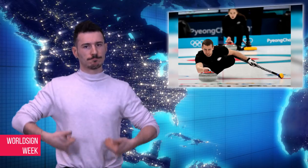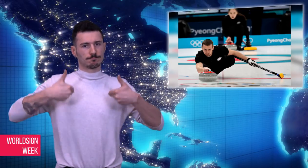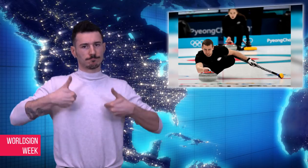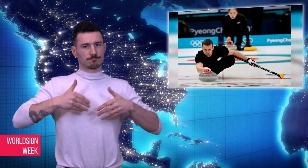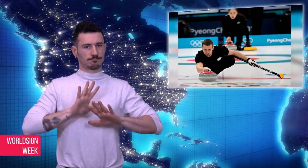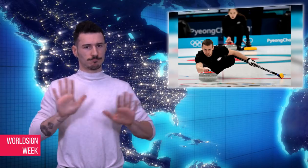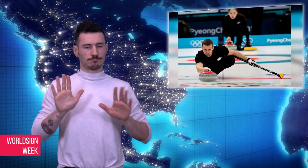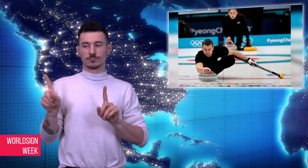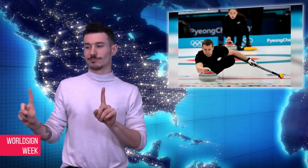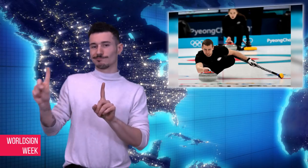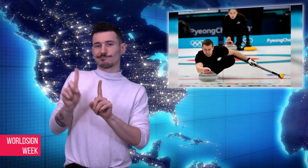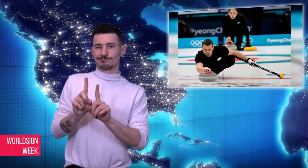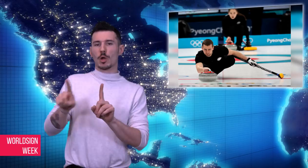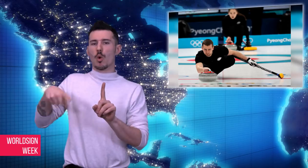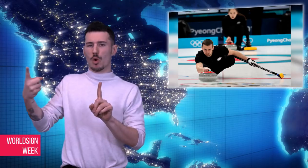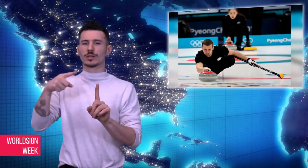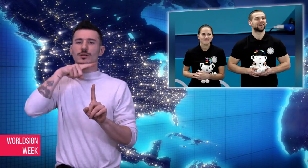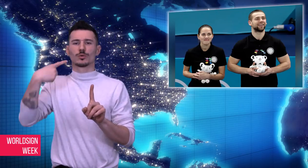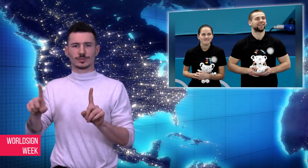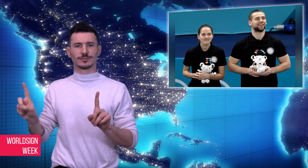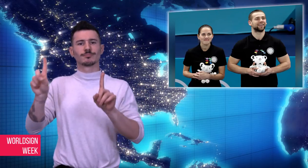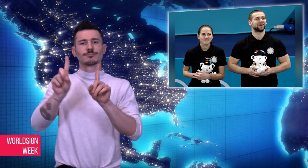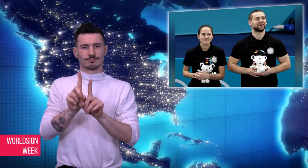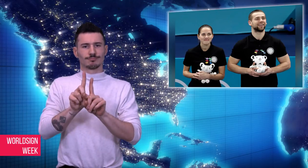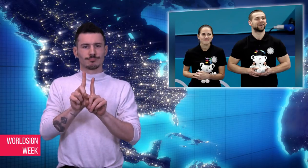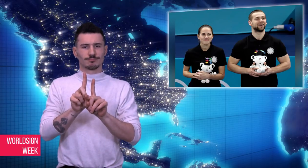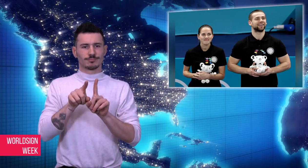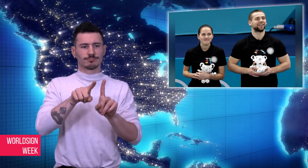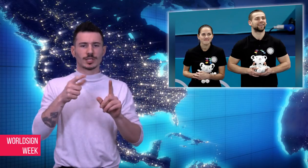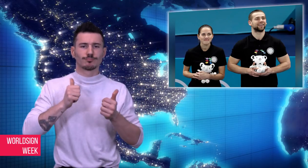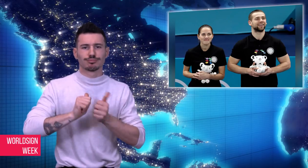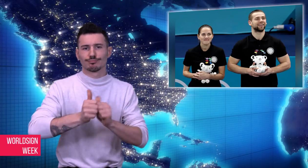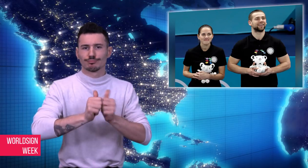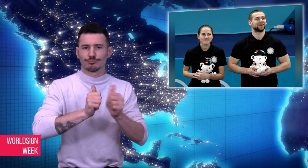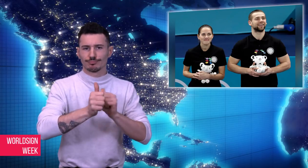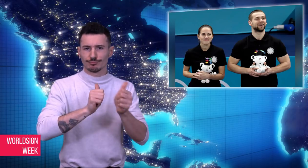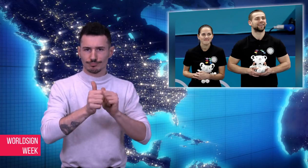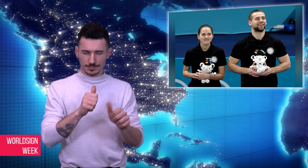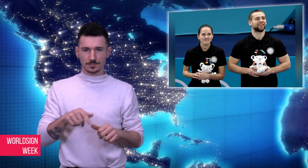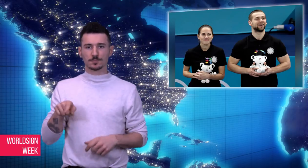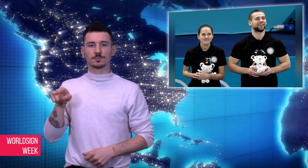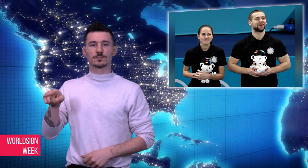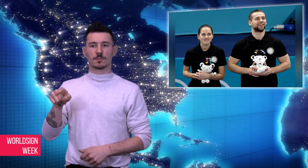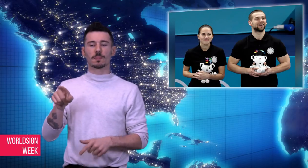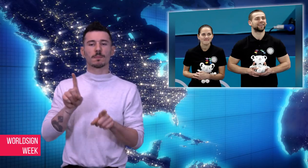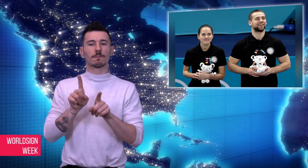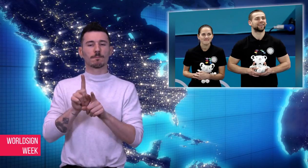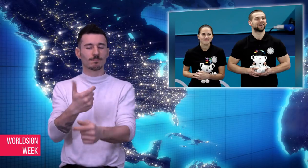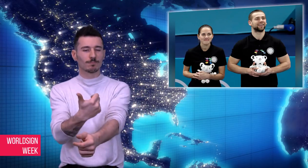the bronze medal. No hearing has been set,